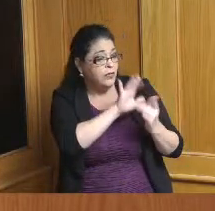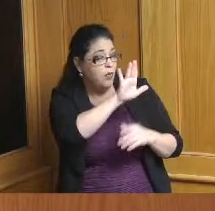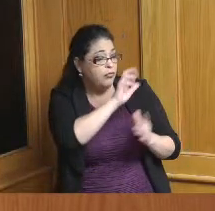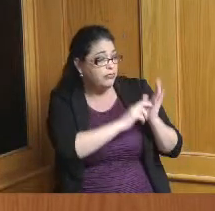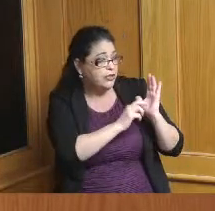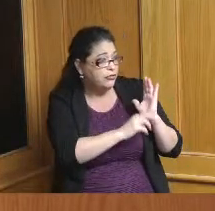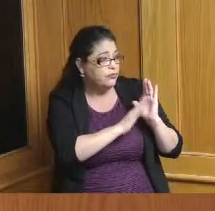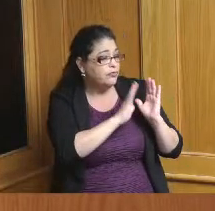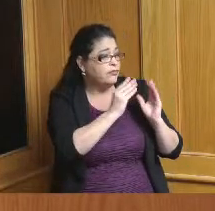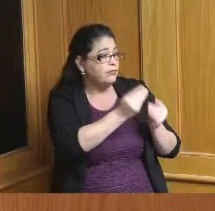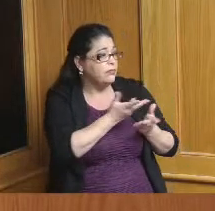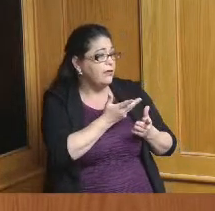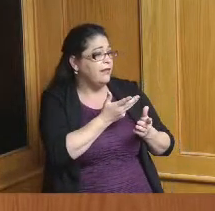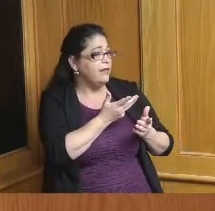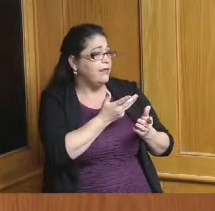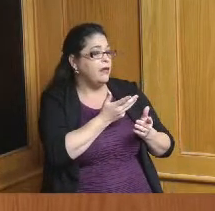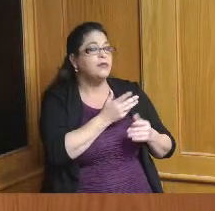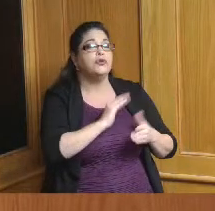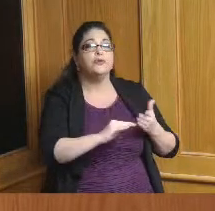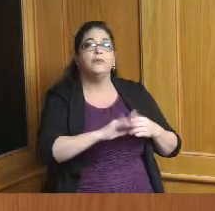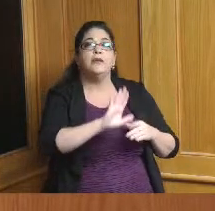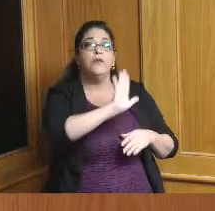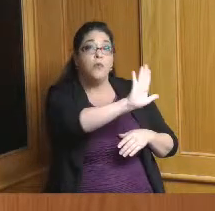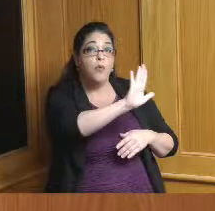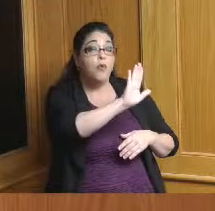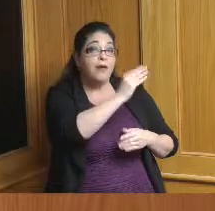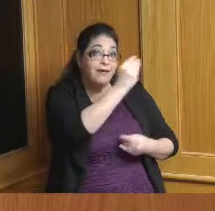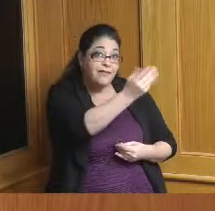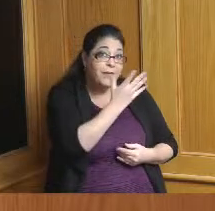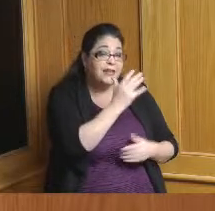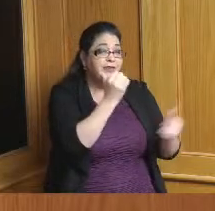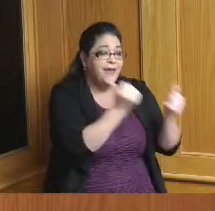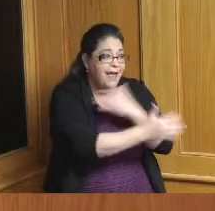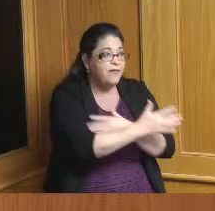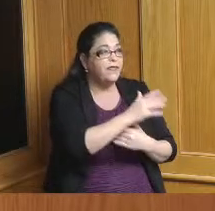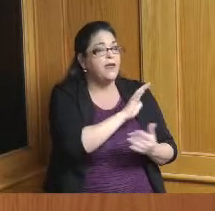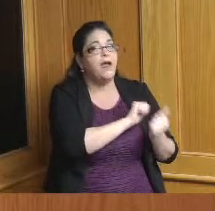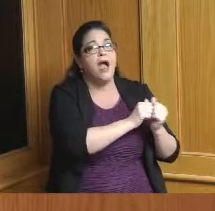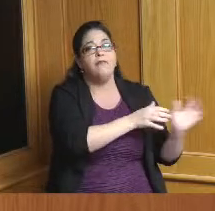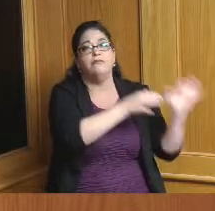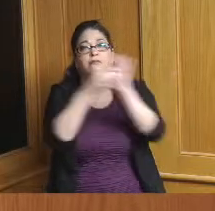will inform some of how we invest those dollars related to economic development and workforce